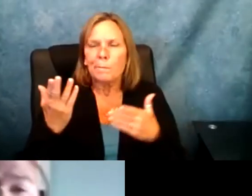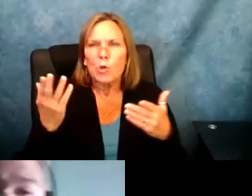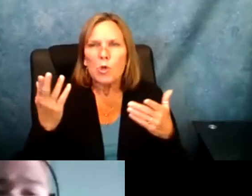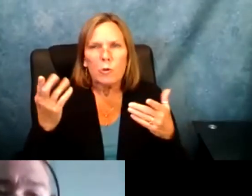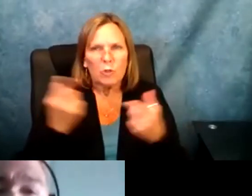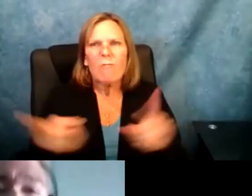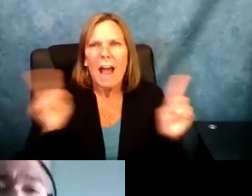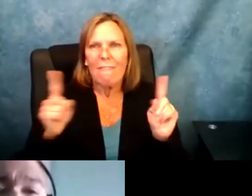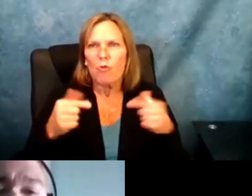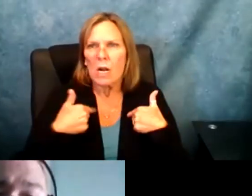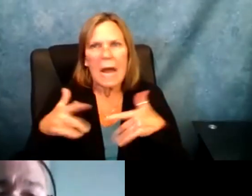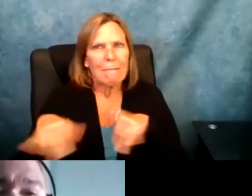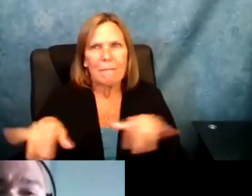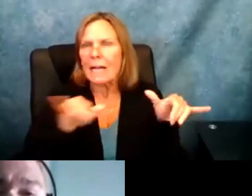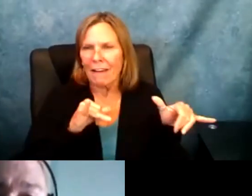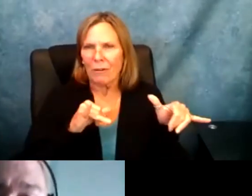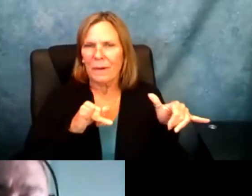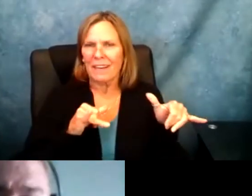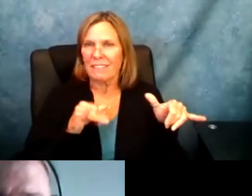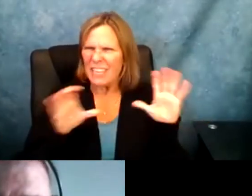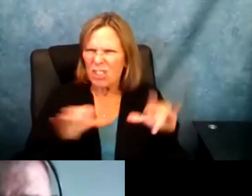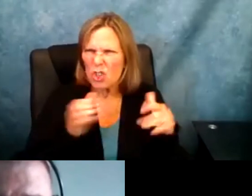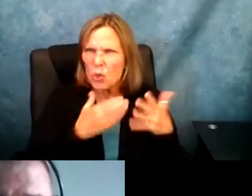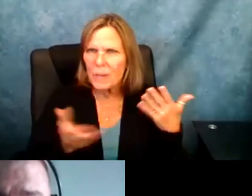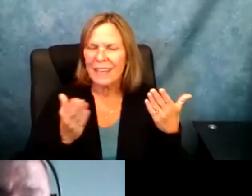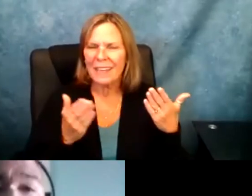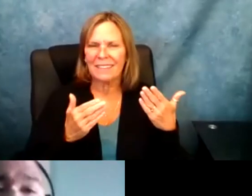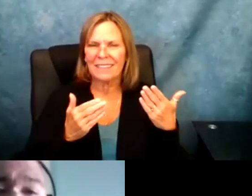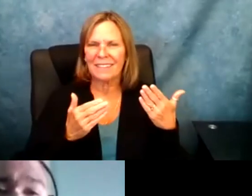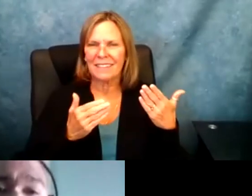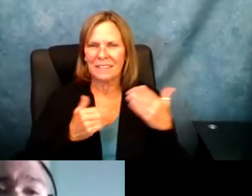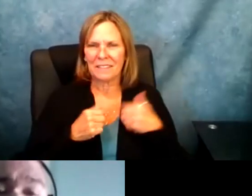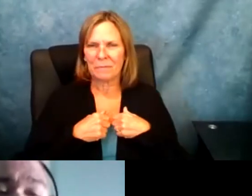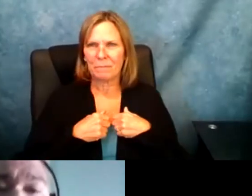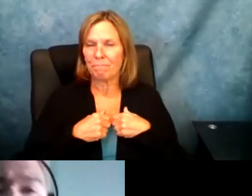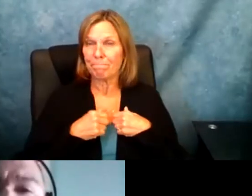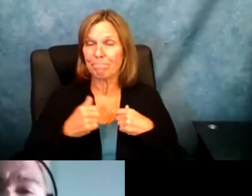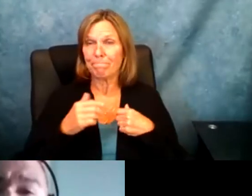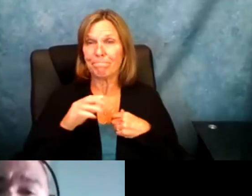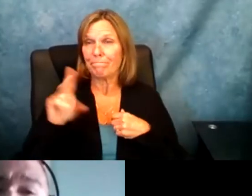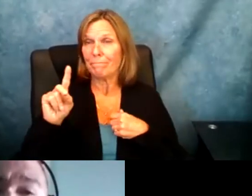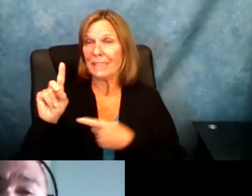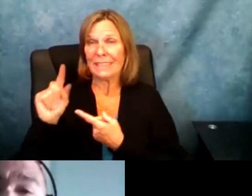do business stuff. In a sense I wanted to prove I was like everybody else. I wanted to do stuff